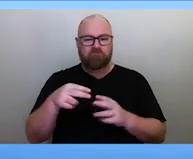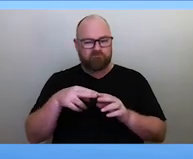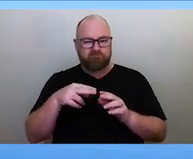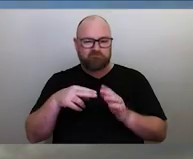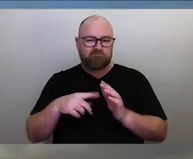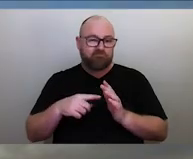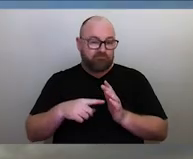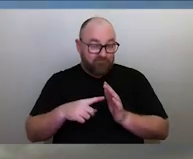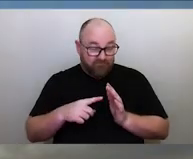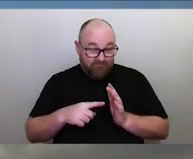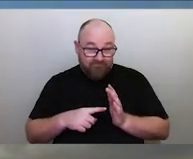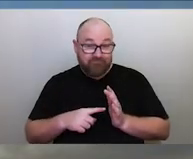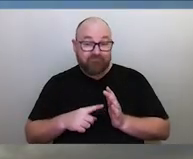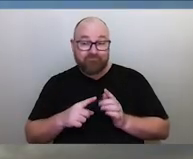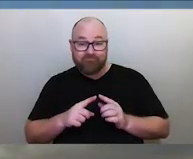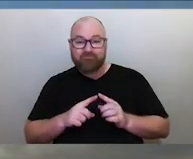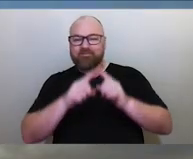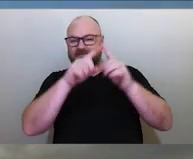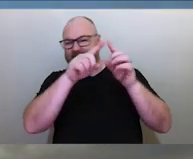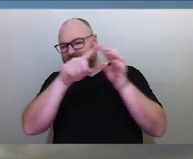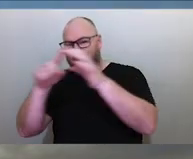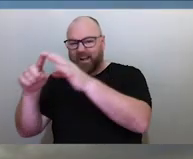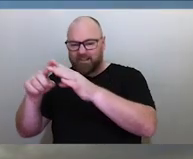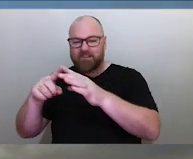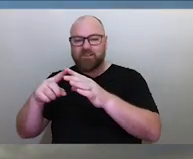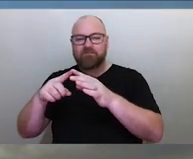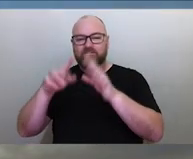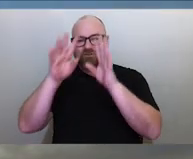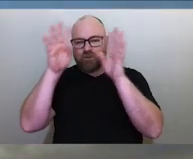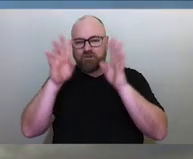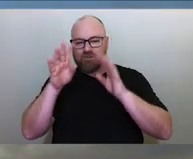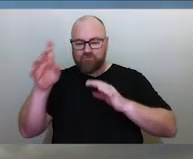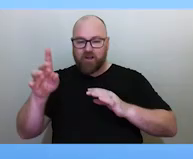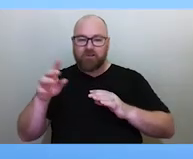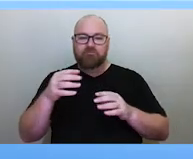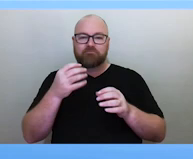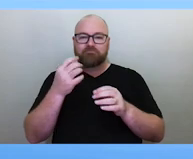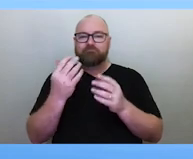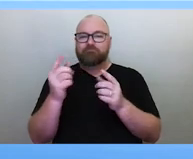at the very tip of the Great Barrier Reef. You can see Mer in the foreground